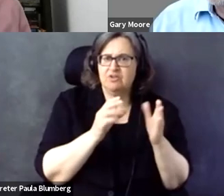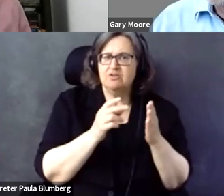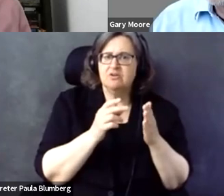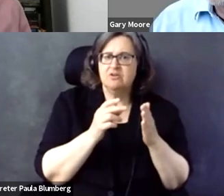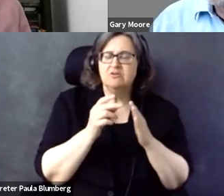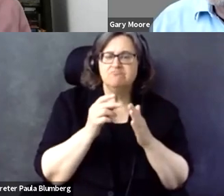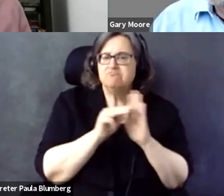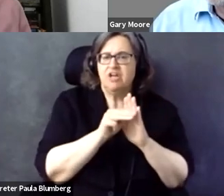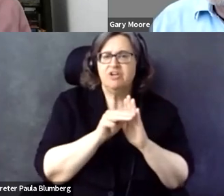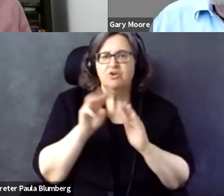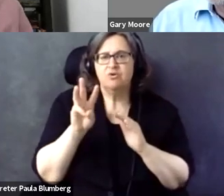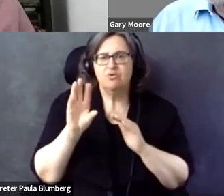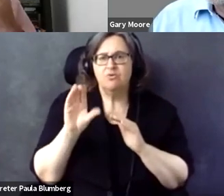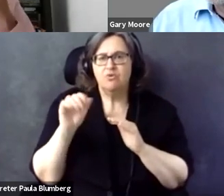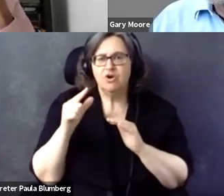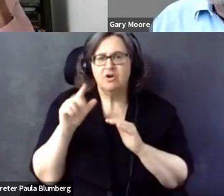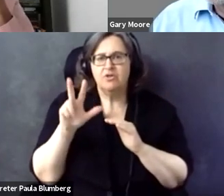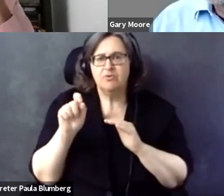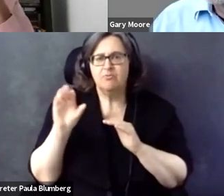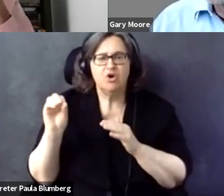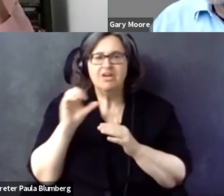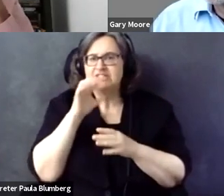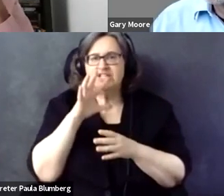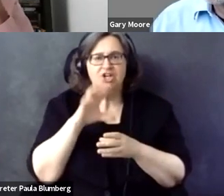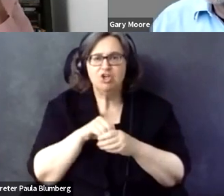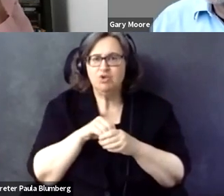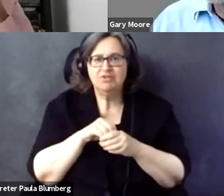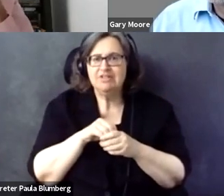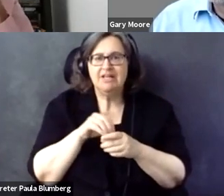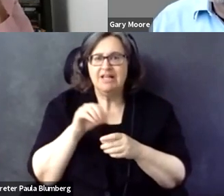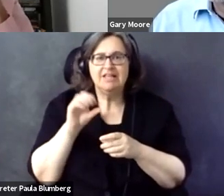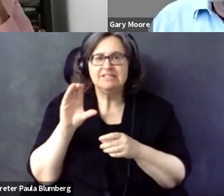evolving standards with a static certification model